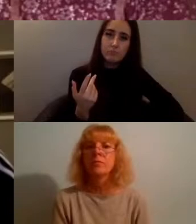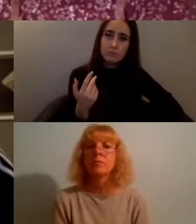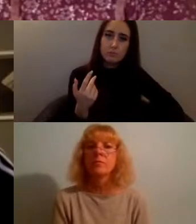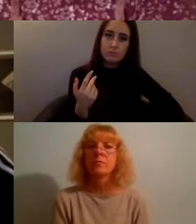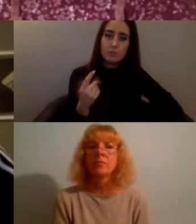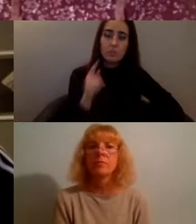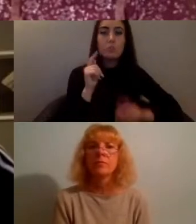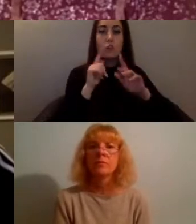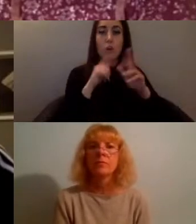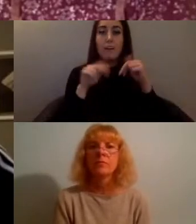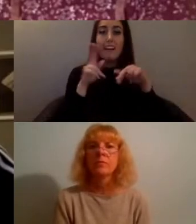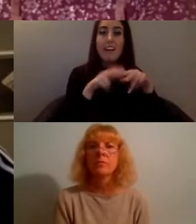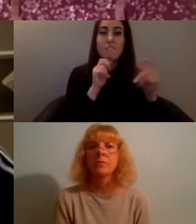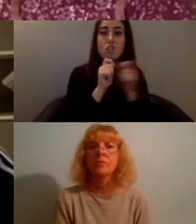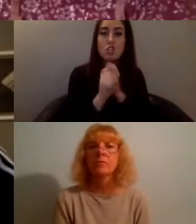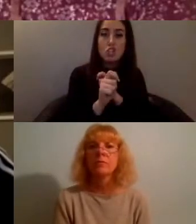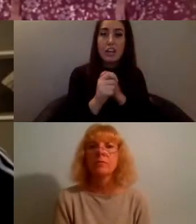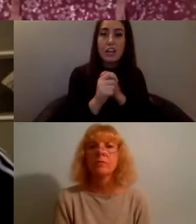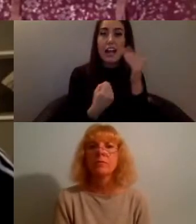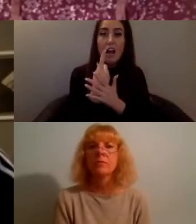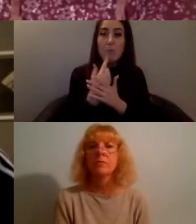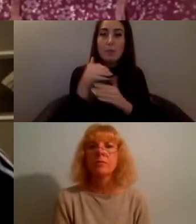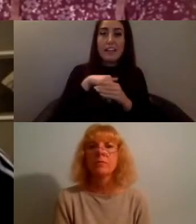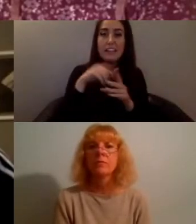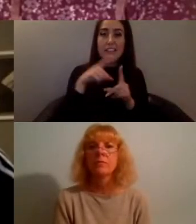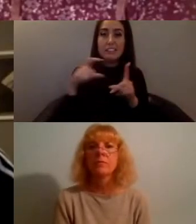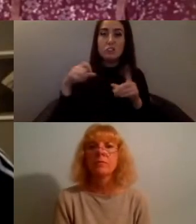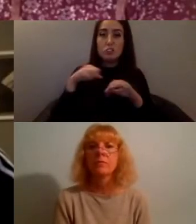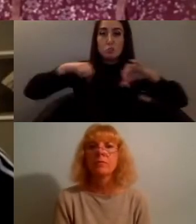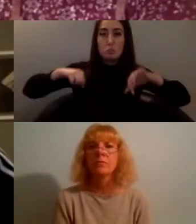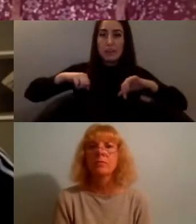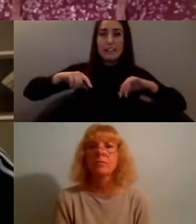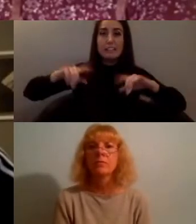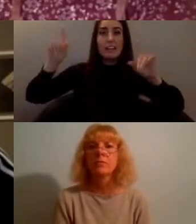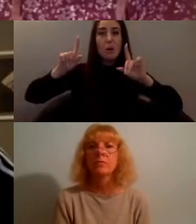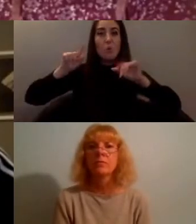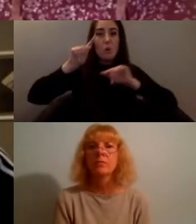could happen in digital spaces? or in ways in the future? what would that blue sky